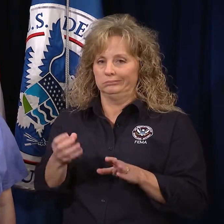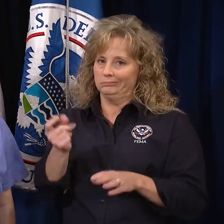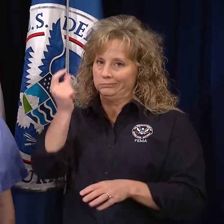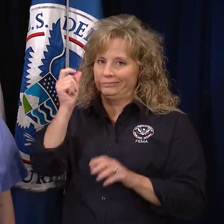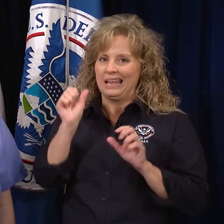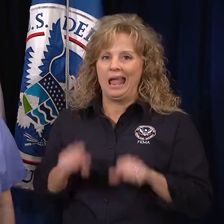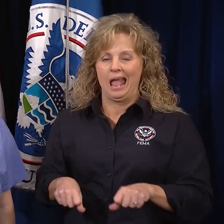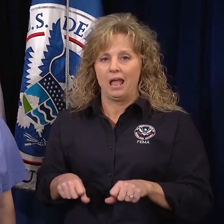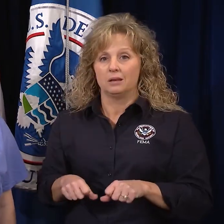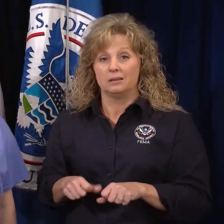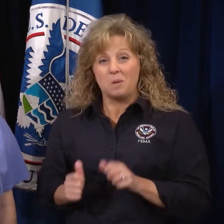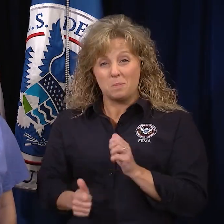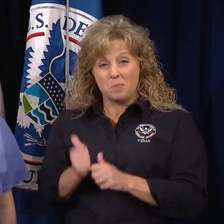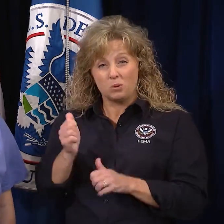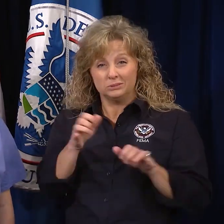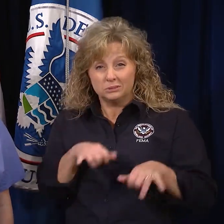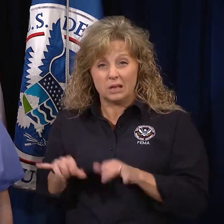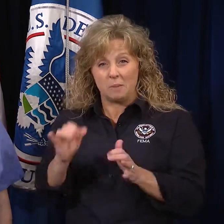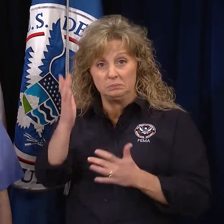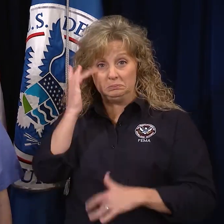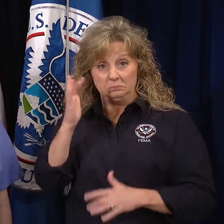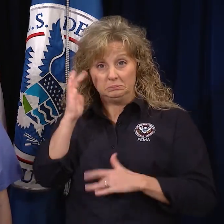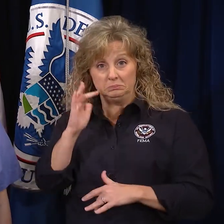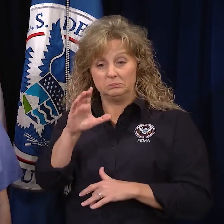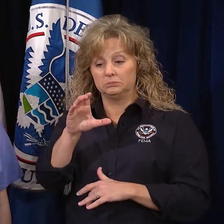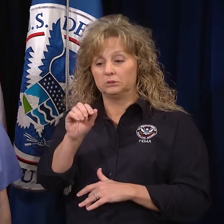The most common signs of carbon monoxide poisoning